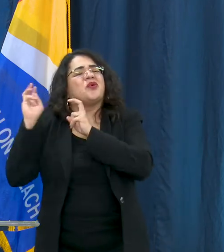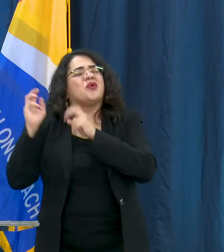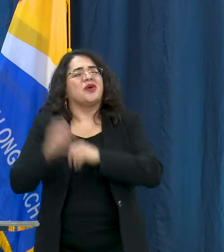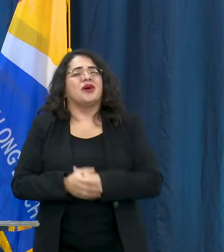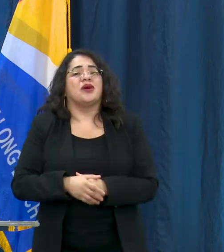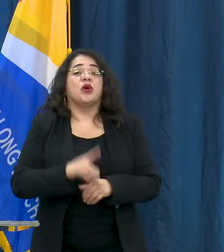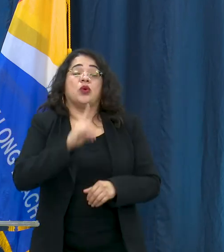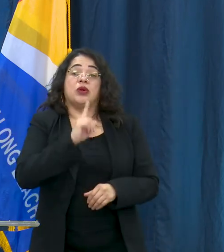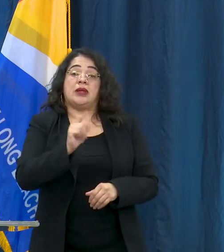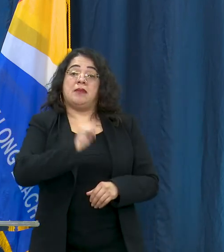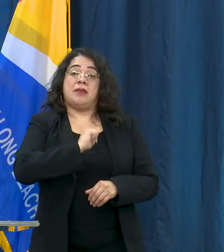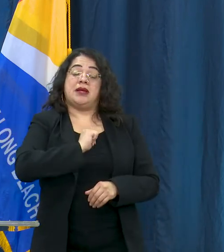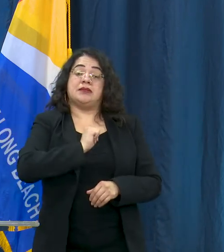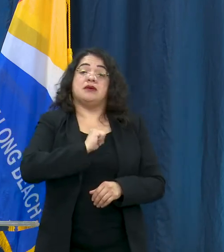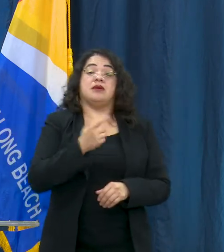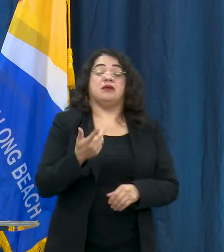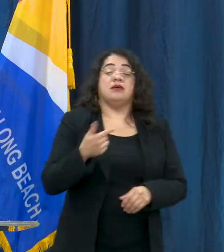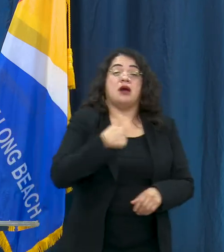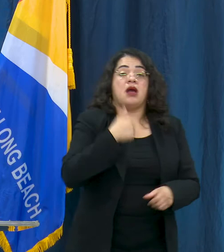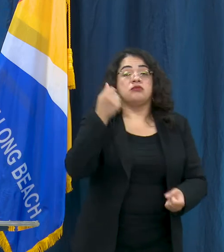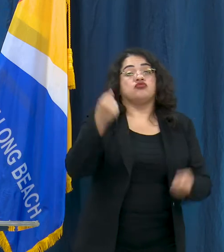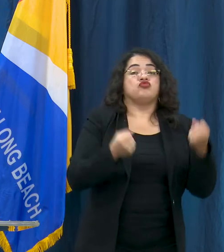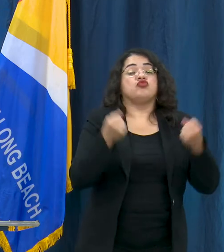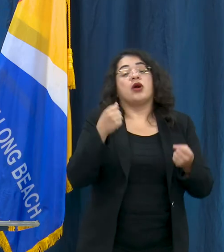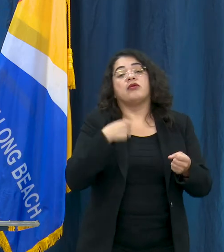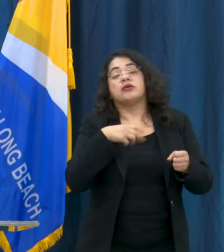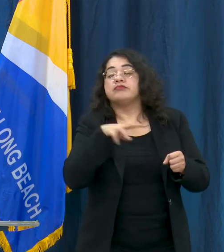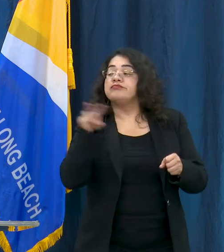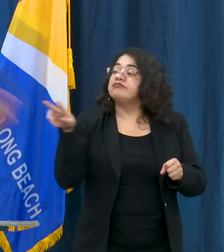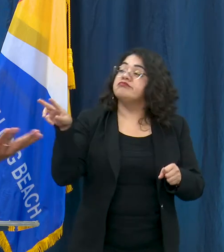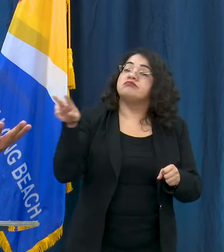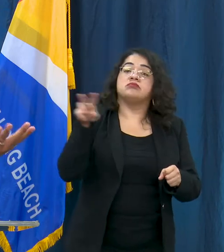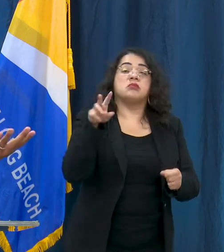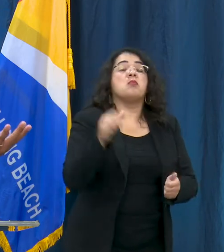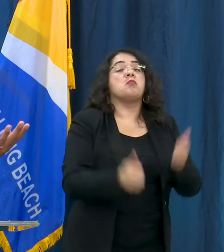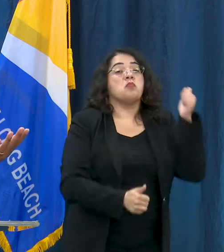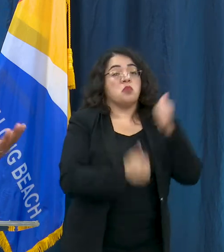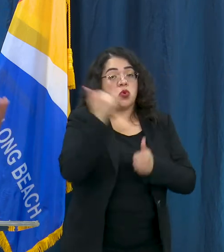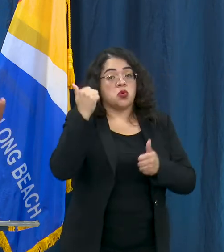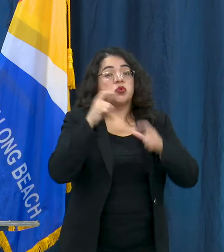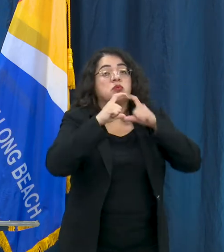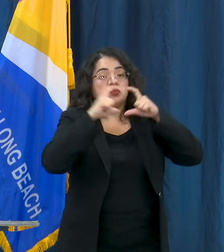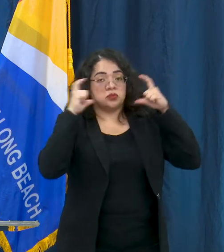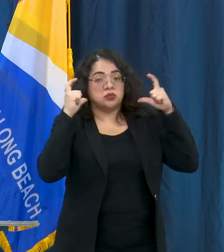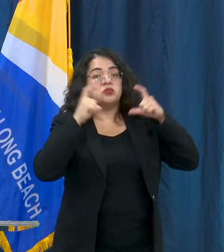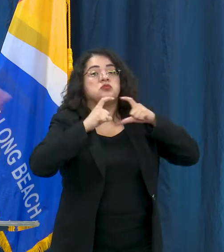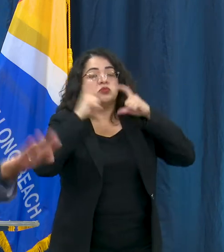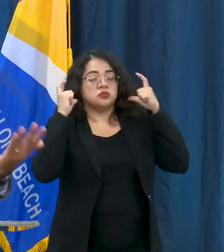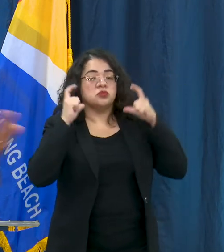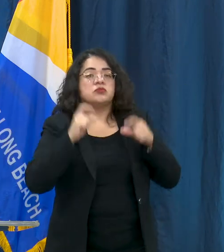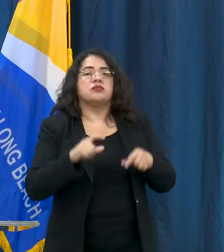be out one day driving and i'll see most folks out with face coverage or face masks and there might be another day